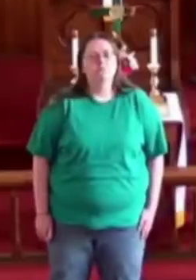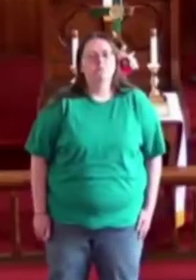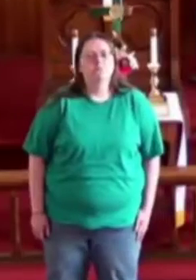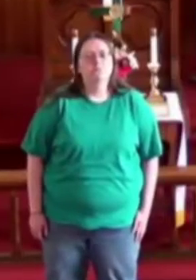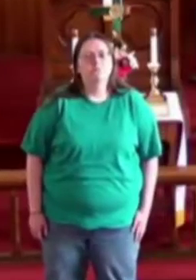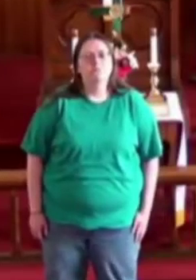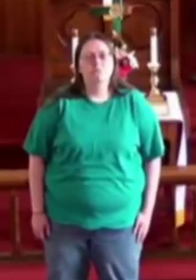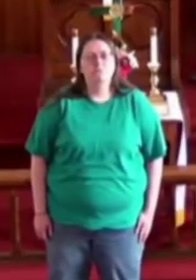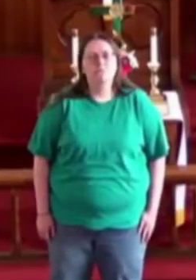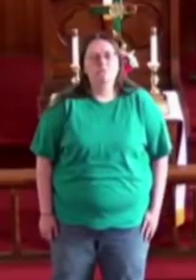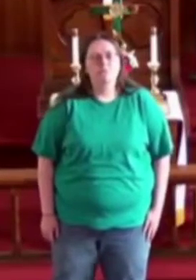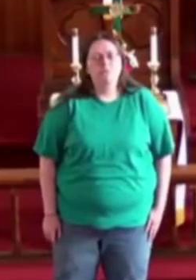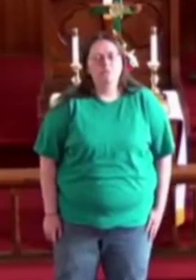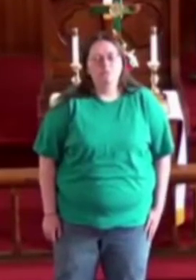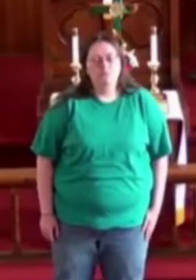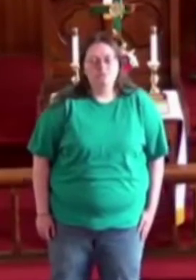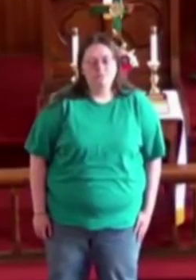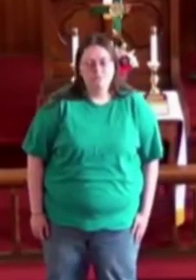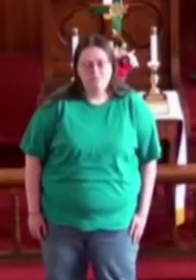("Slow Down")